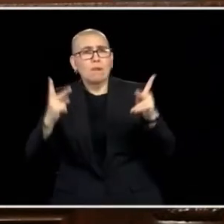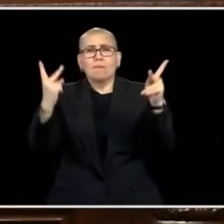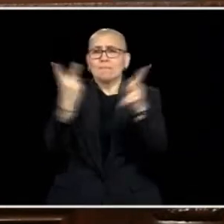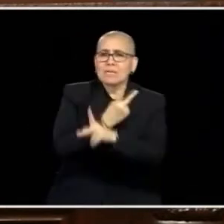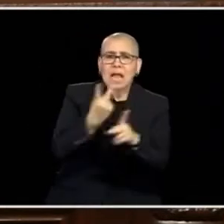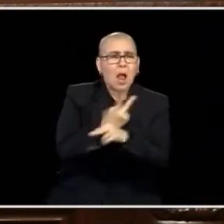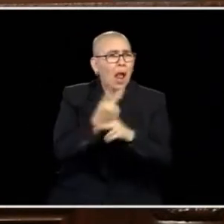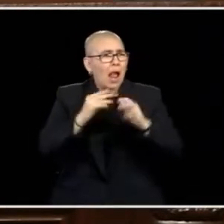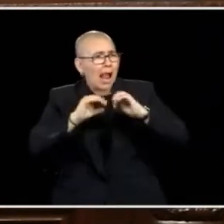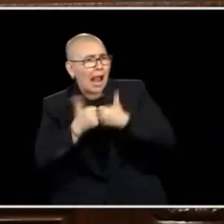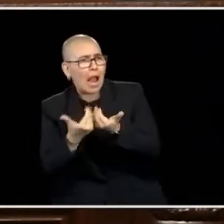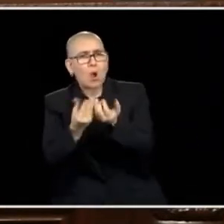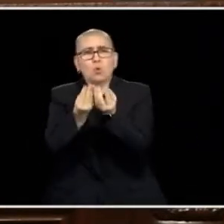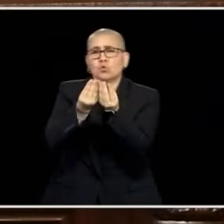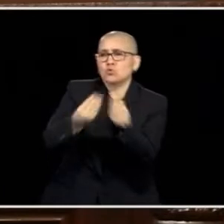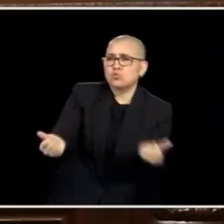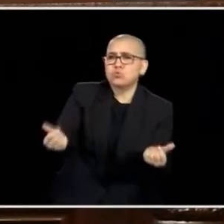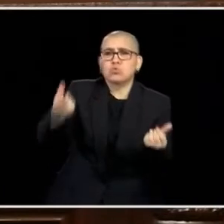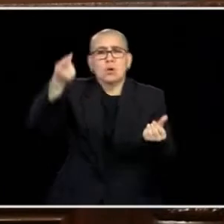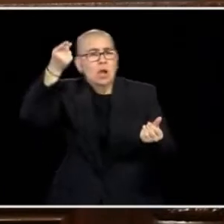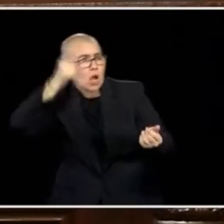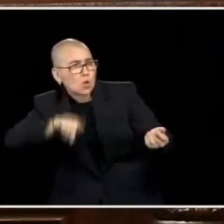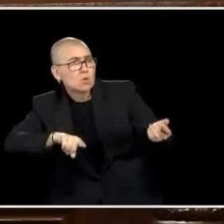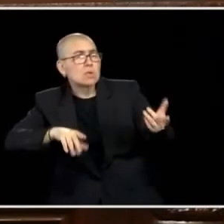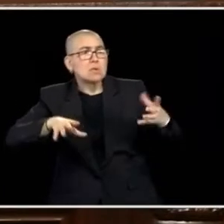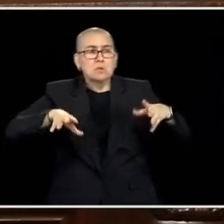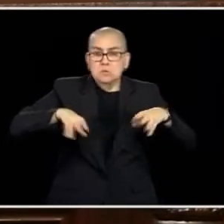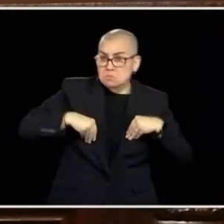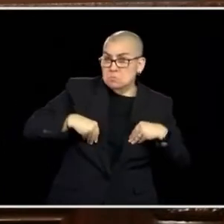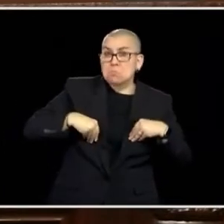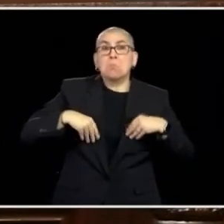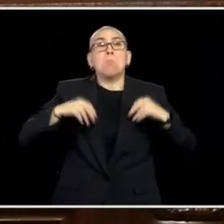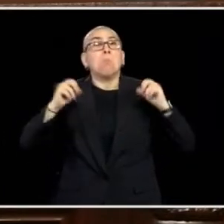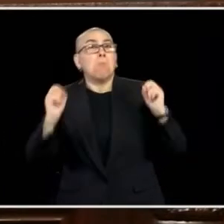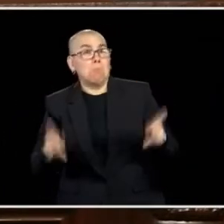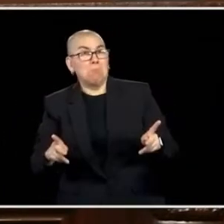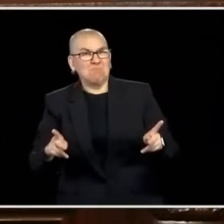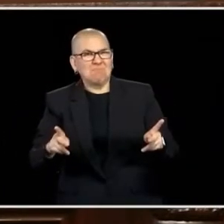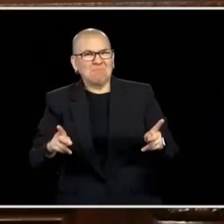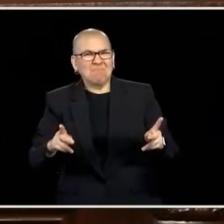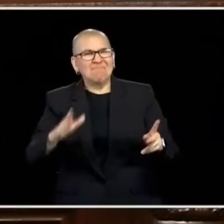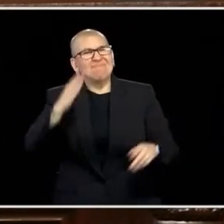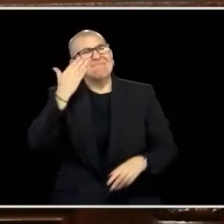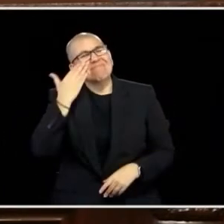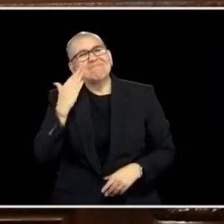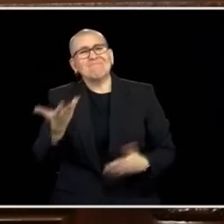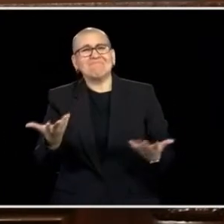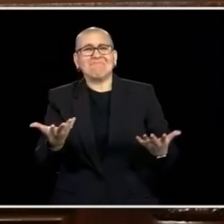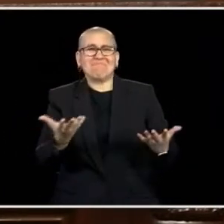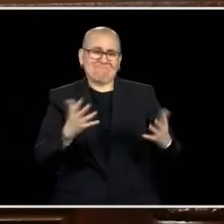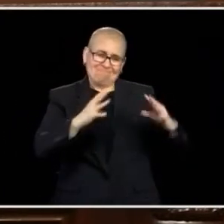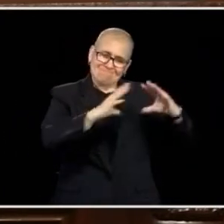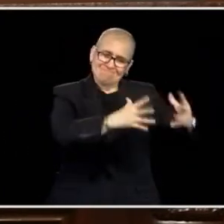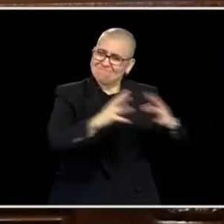REACH A COMPROMISE ON THAT? I WOULD MAKE THE CASE THAT I THINK THIS BODY IS BETTER PREPARED THAN ANY OTHER ONE IN THE UNITED STATES.